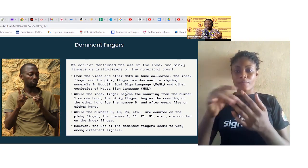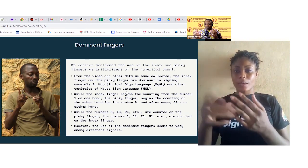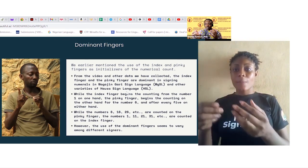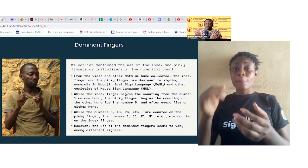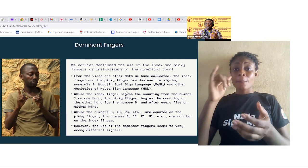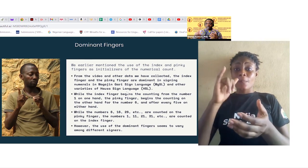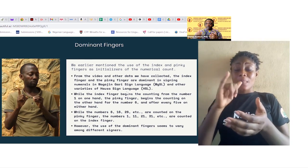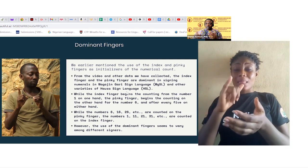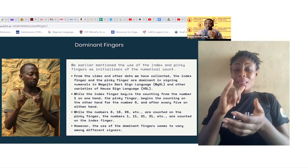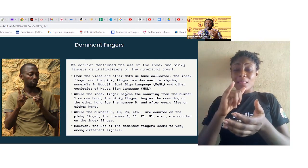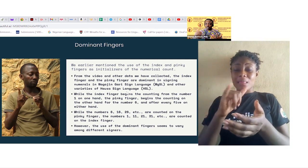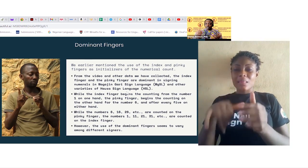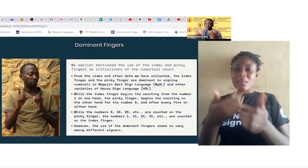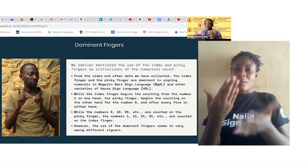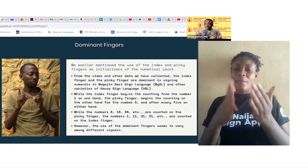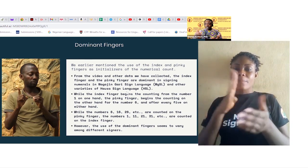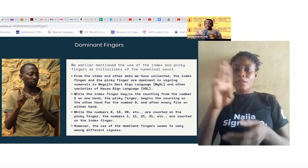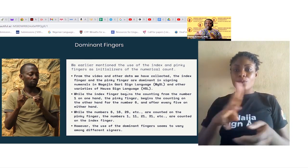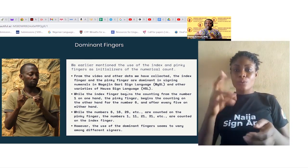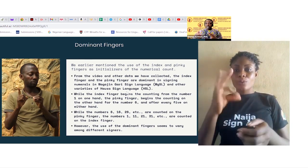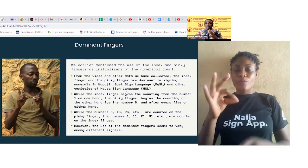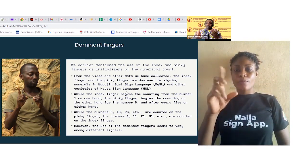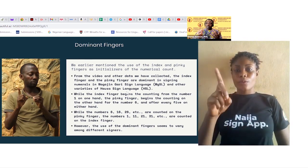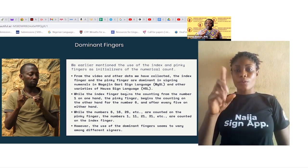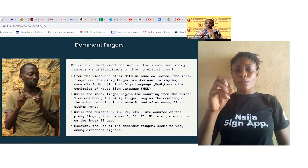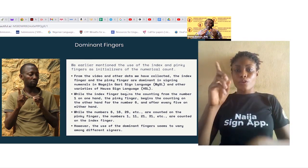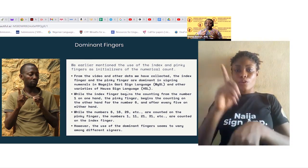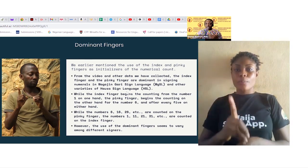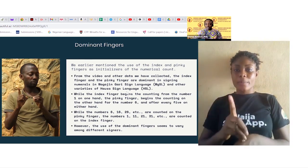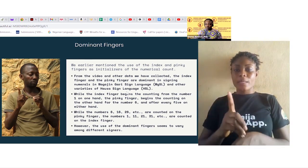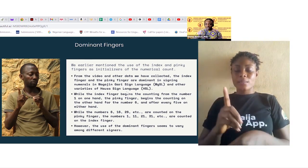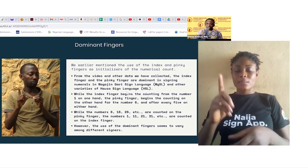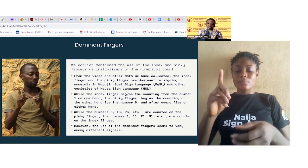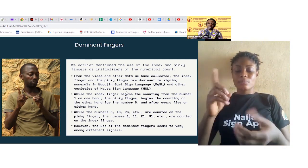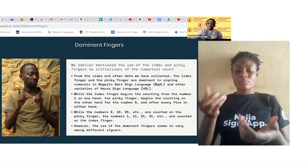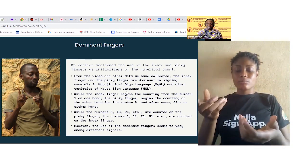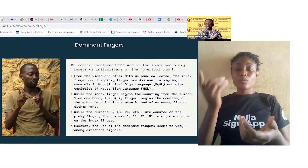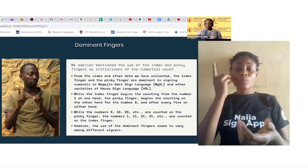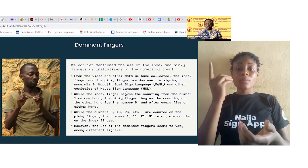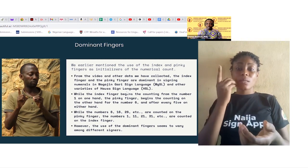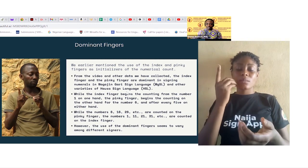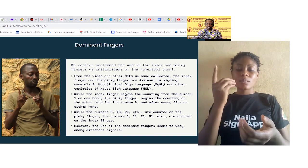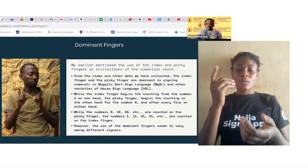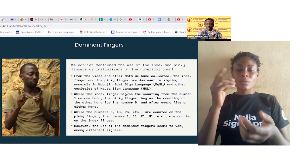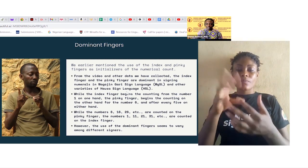seems to be um the use of dominant finger um you know in a varied way in the in the communities.